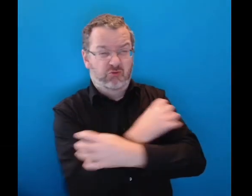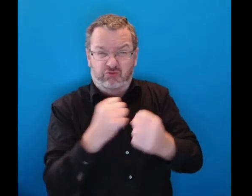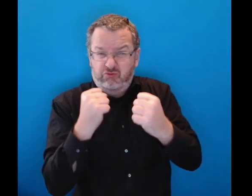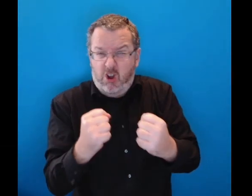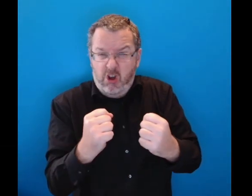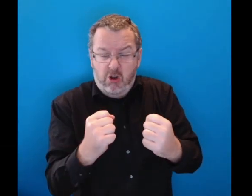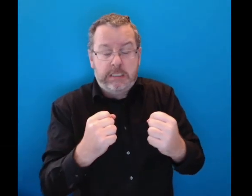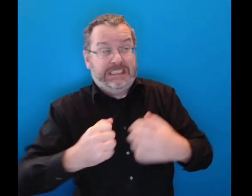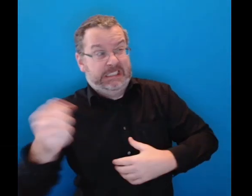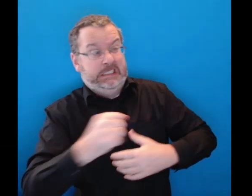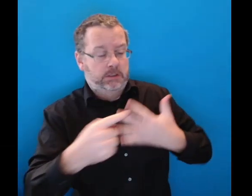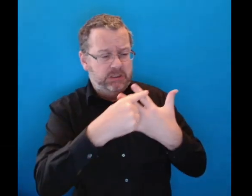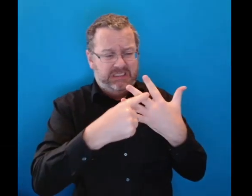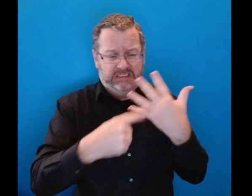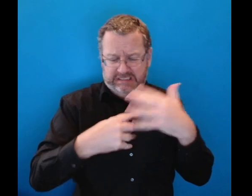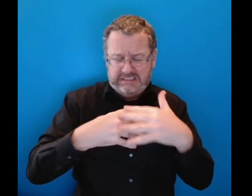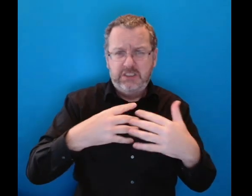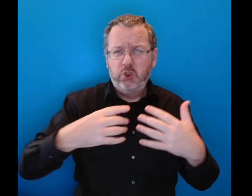Maybe this contributed to Michael's anger -